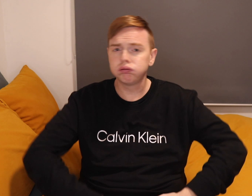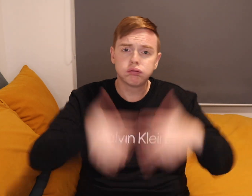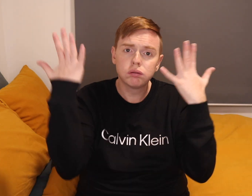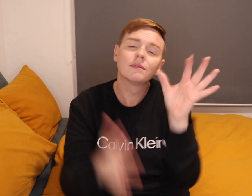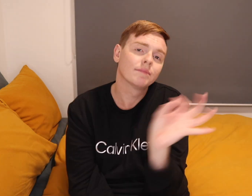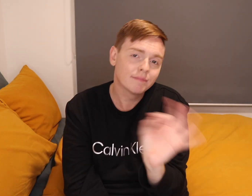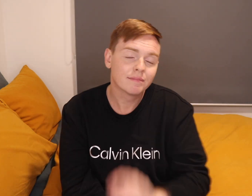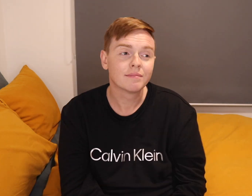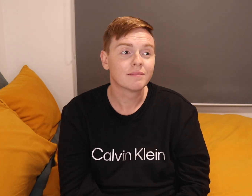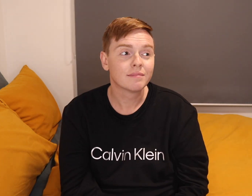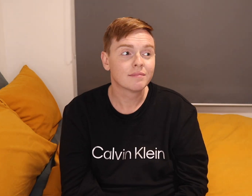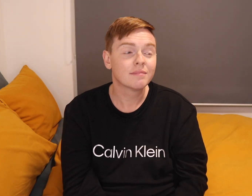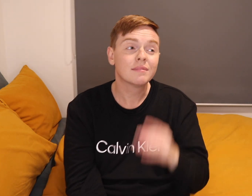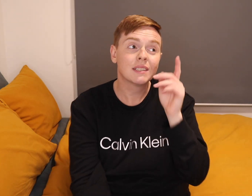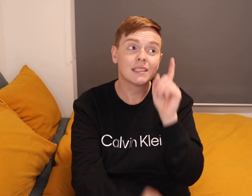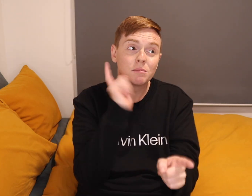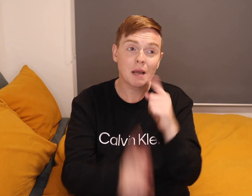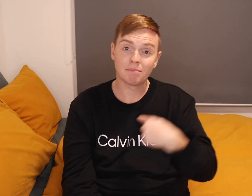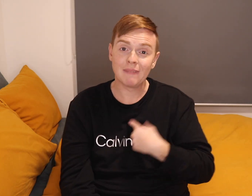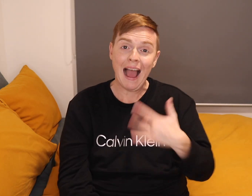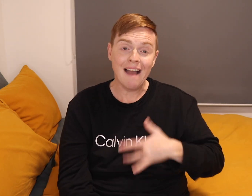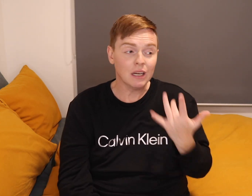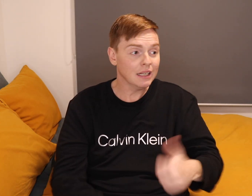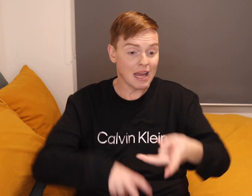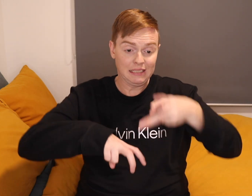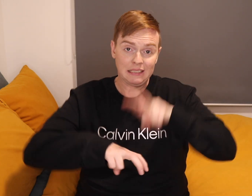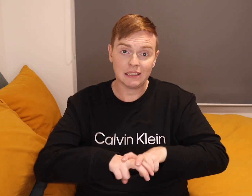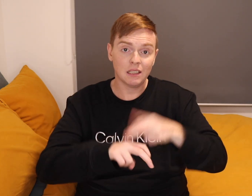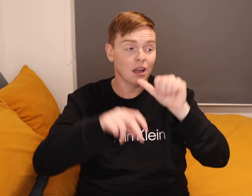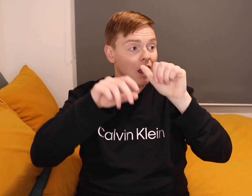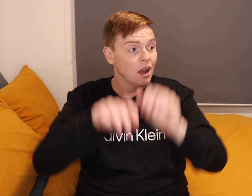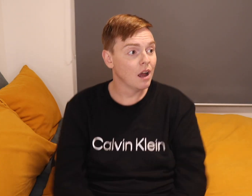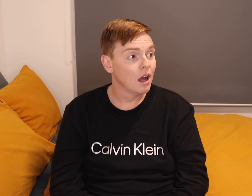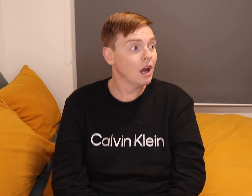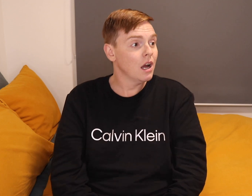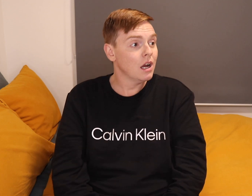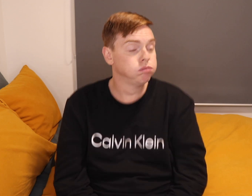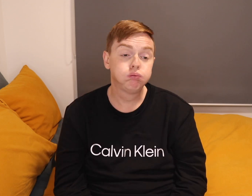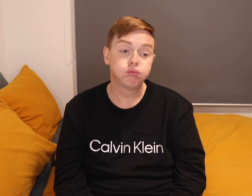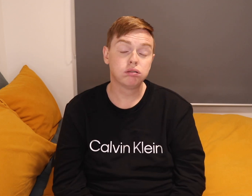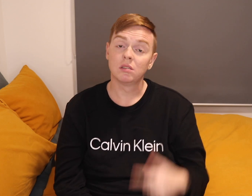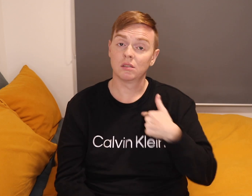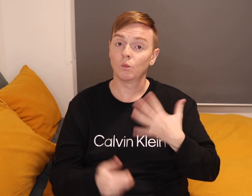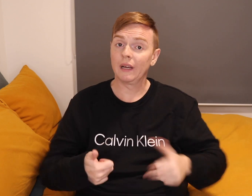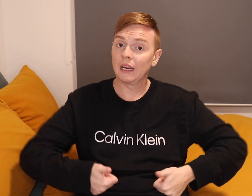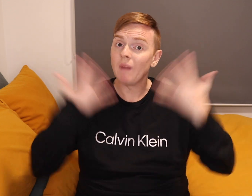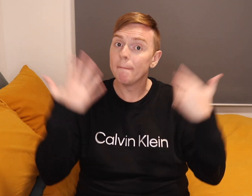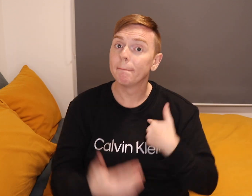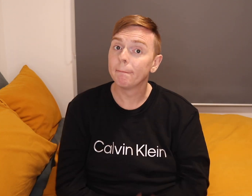Don't give up. Sometimes I sit down and had a negative thought, "I want to give up!"